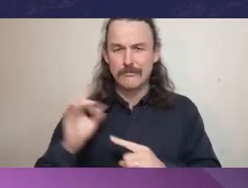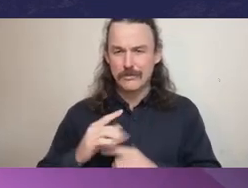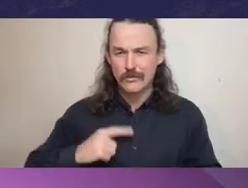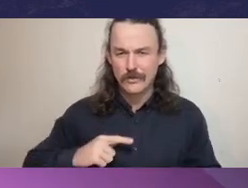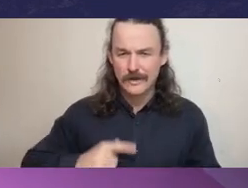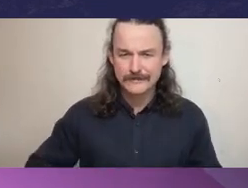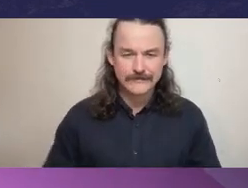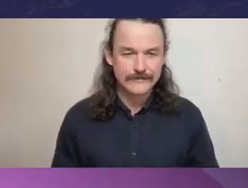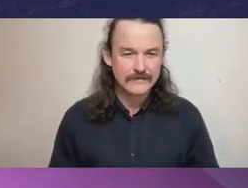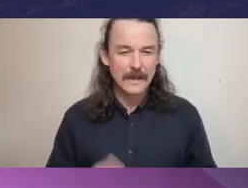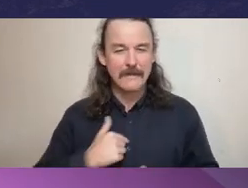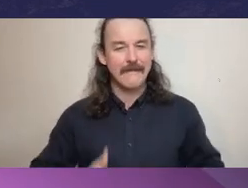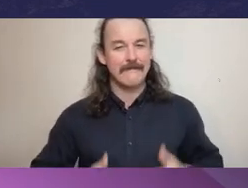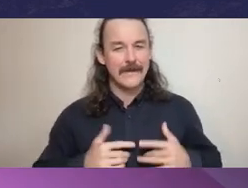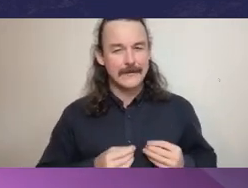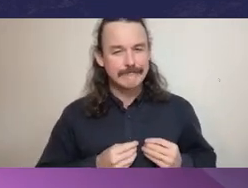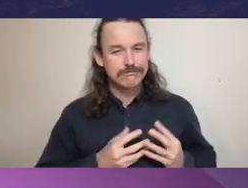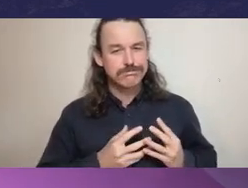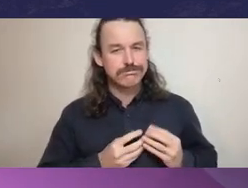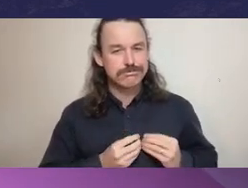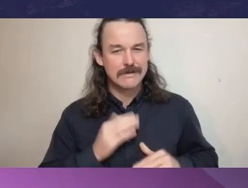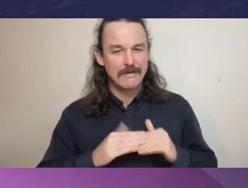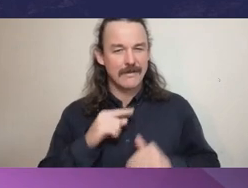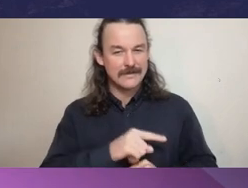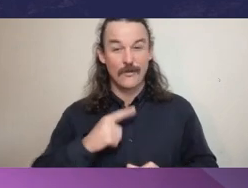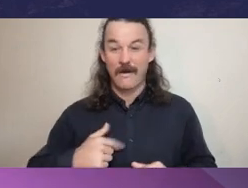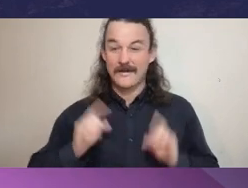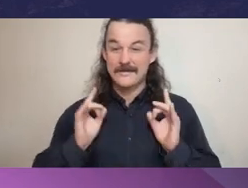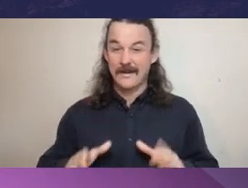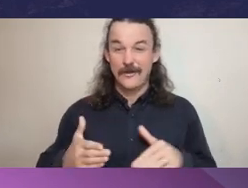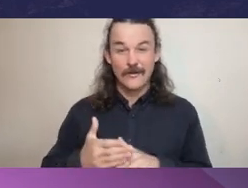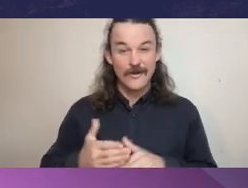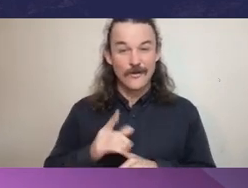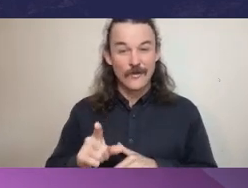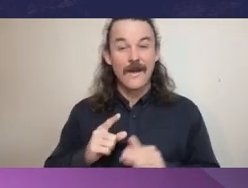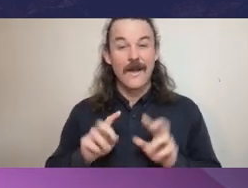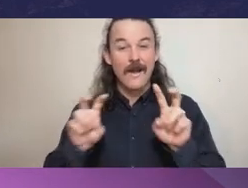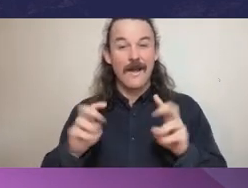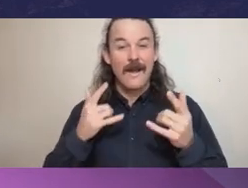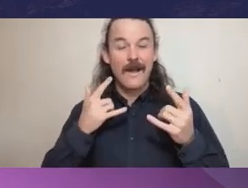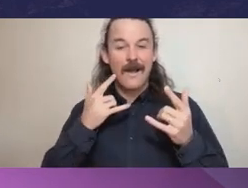and what led me to VAGO as a junior accountant many years ago. Integrity is all about doing the right thing,